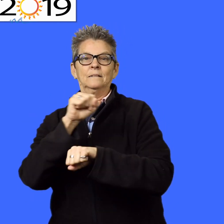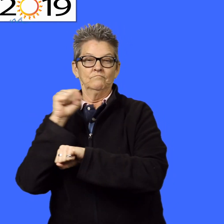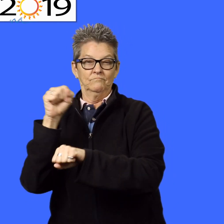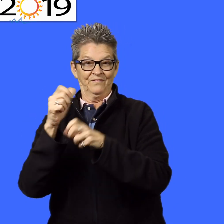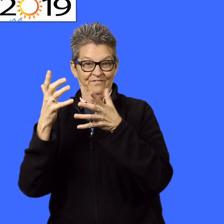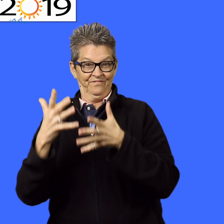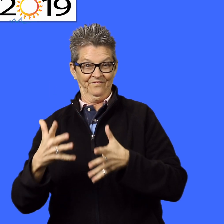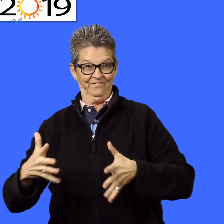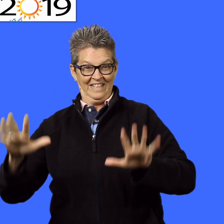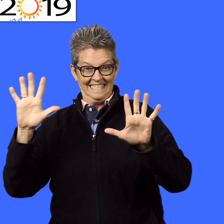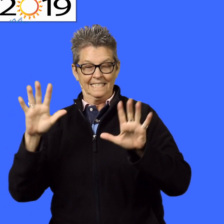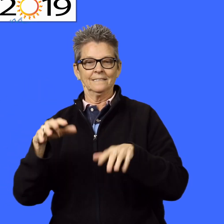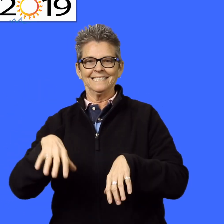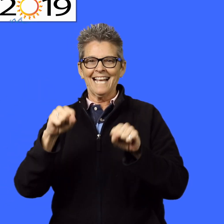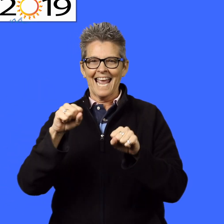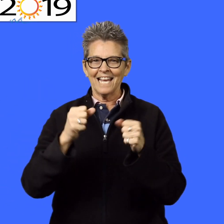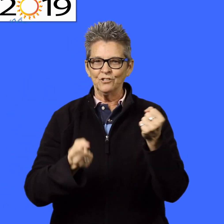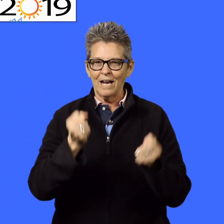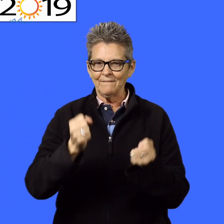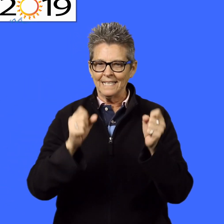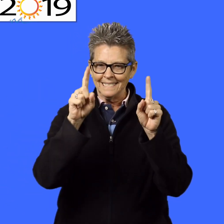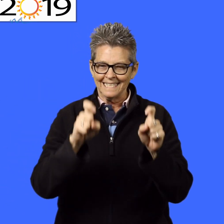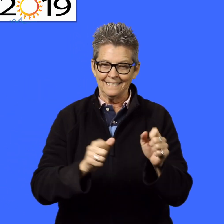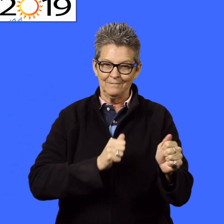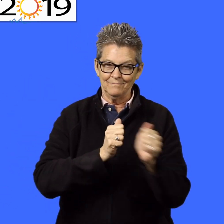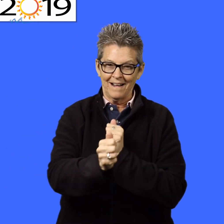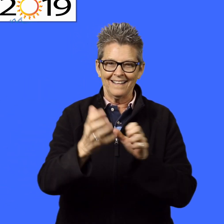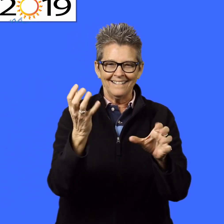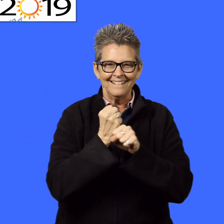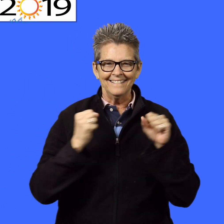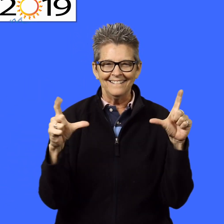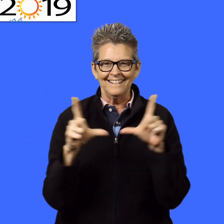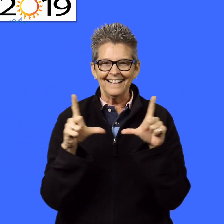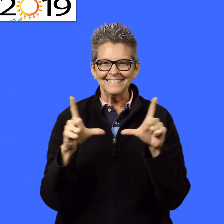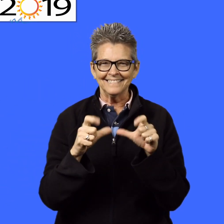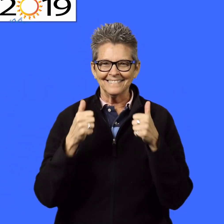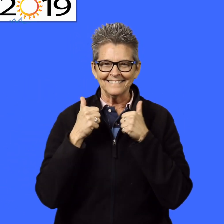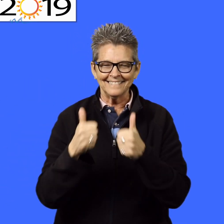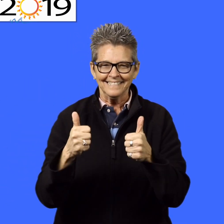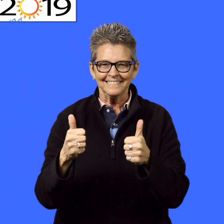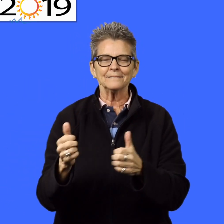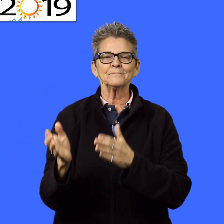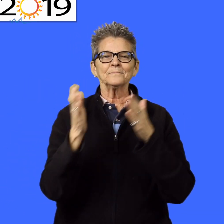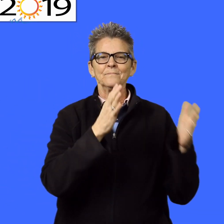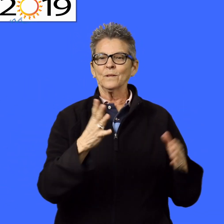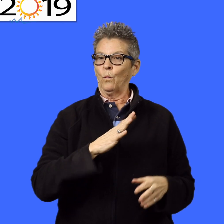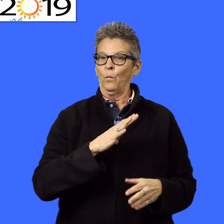After the program is completed, they will be able to take that driving test, hopefully pass, and get that license.